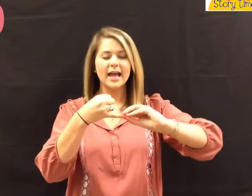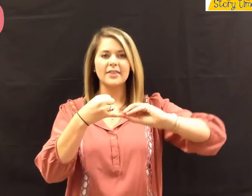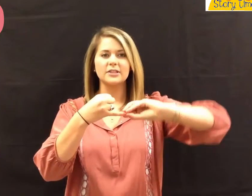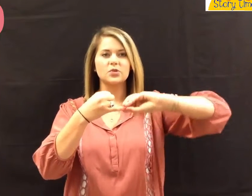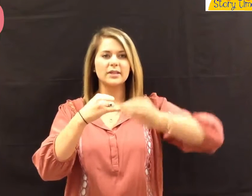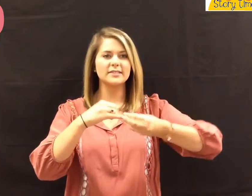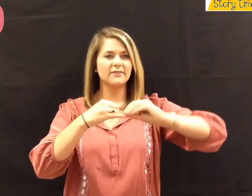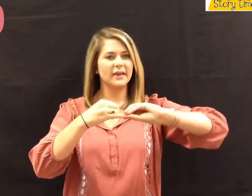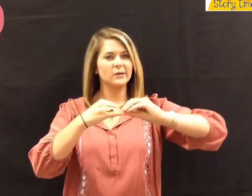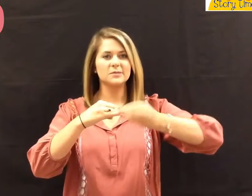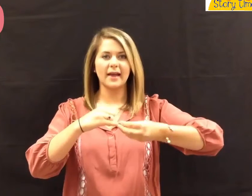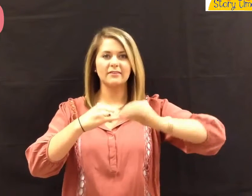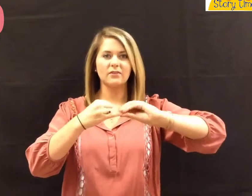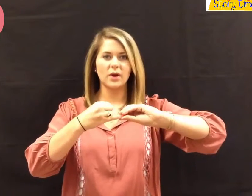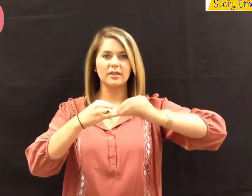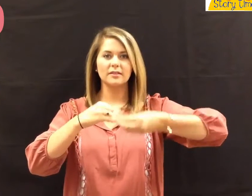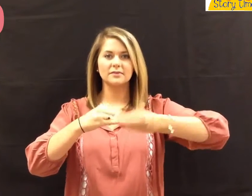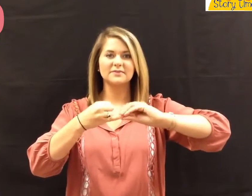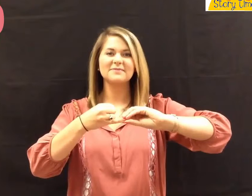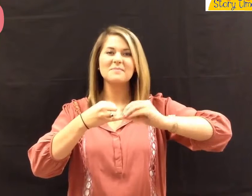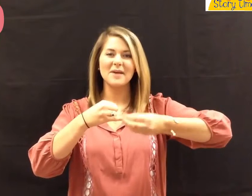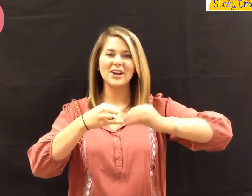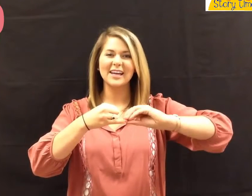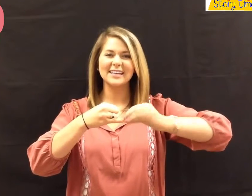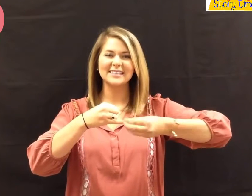Then twist the fingers back and forth. "Berry."